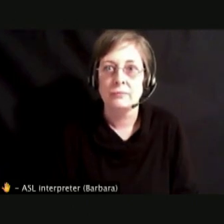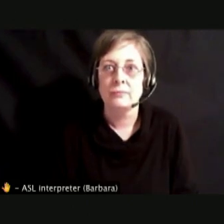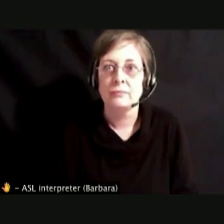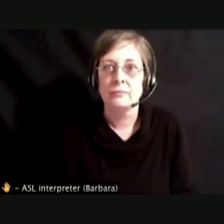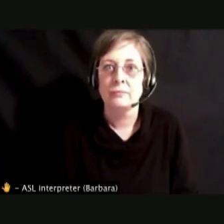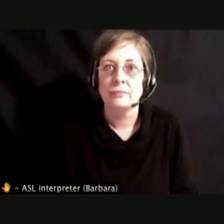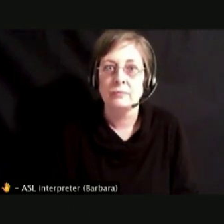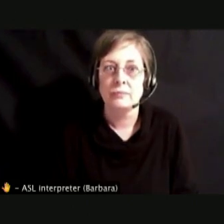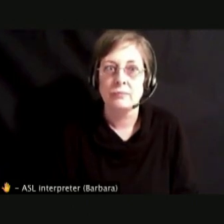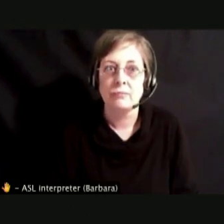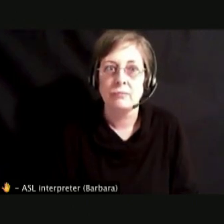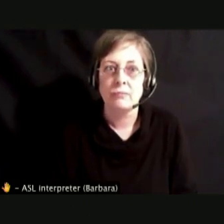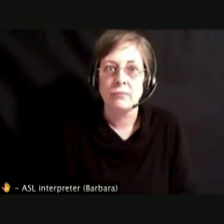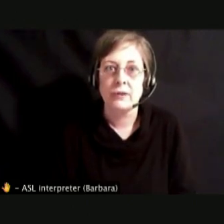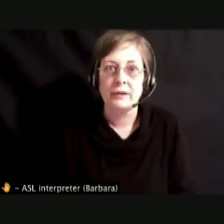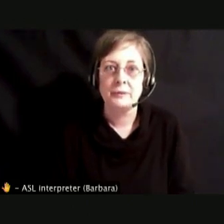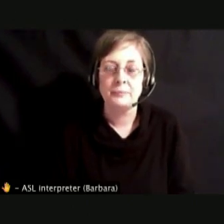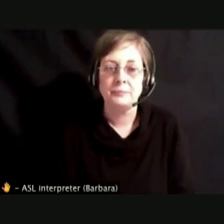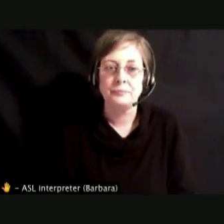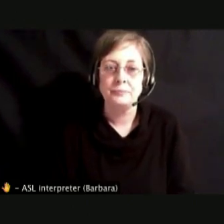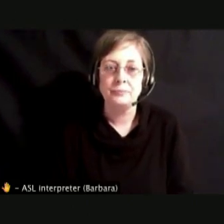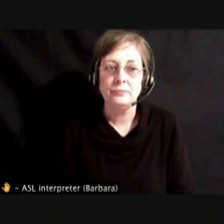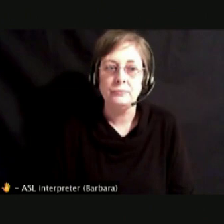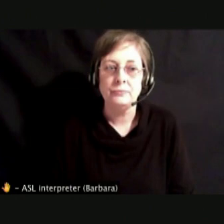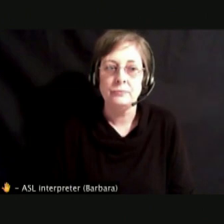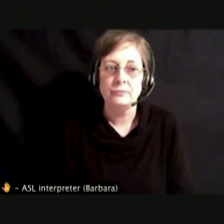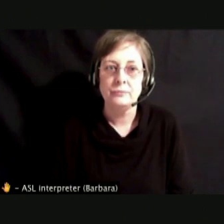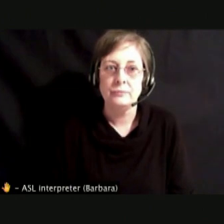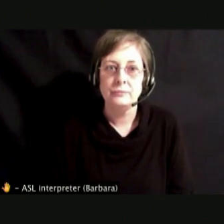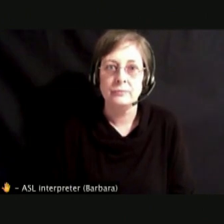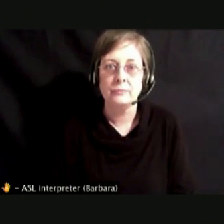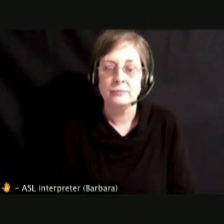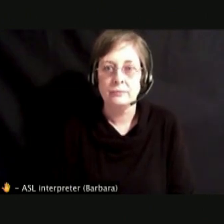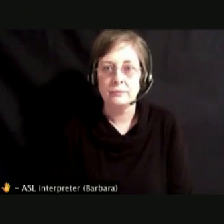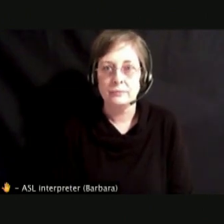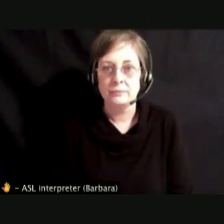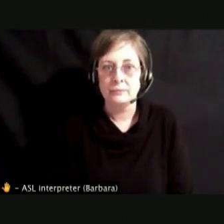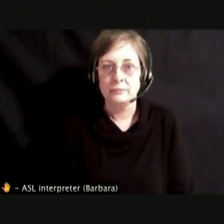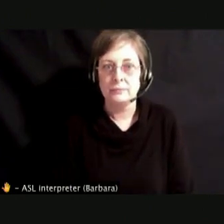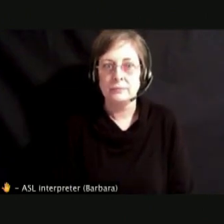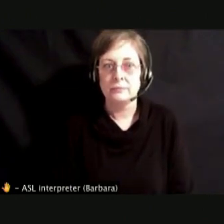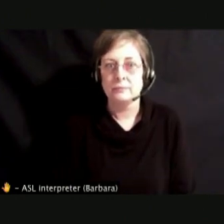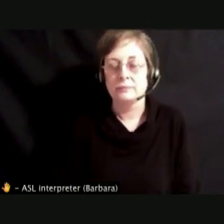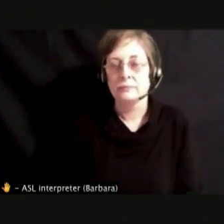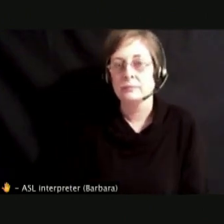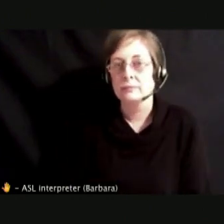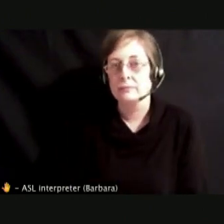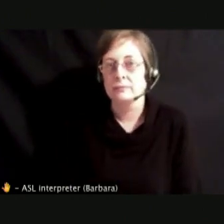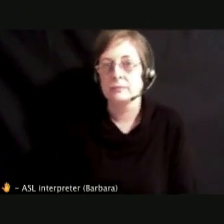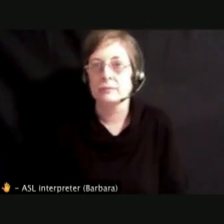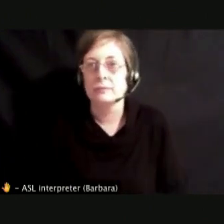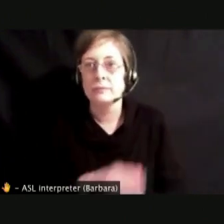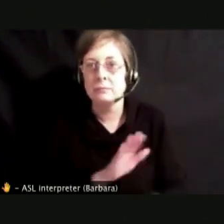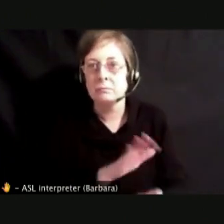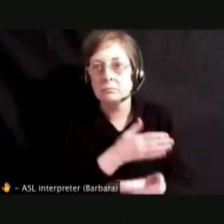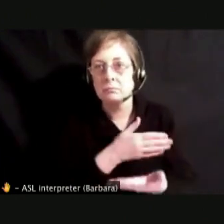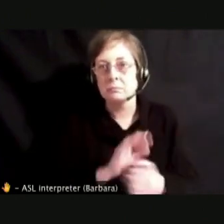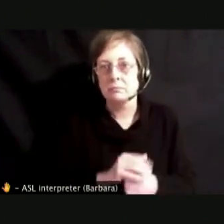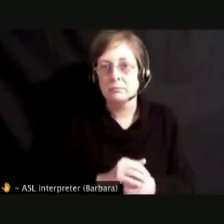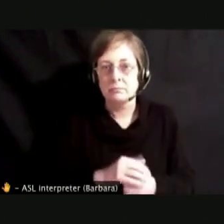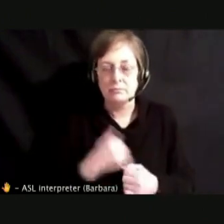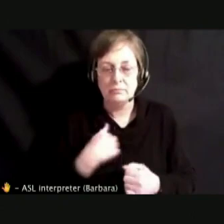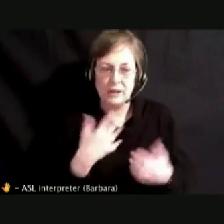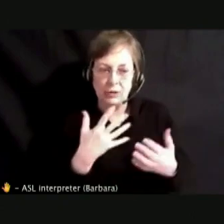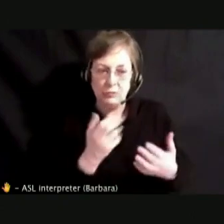I JUST WANTED TO FIT IN.